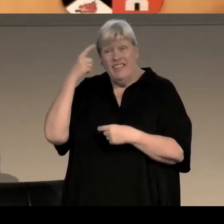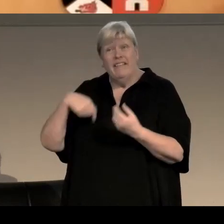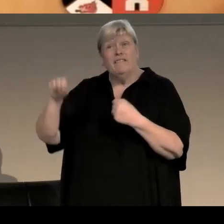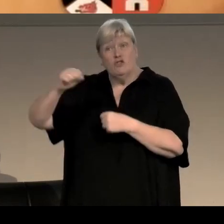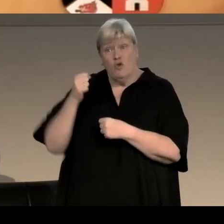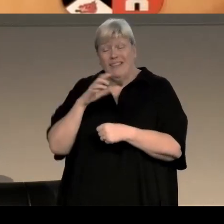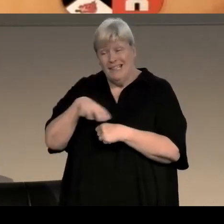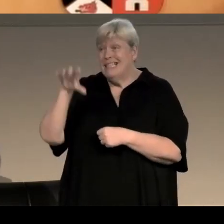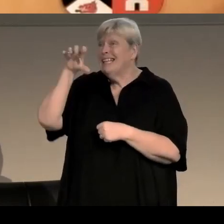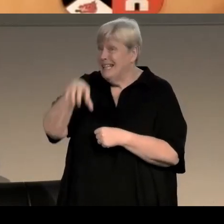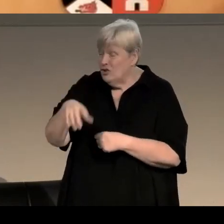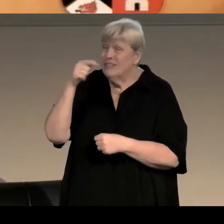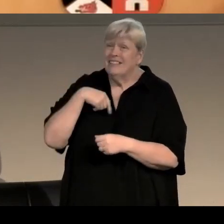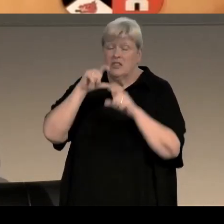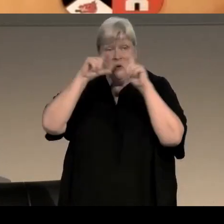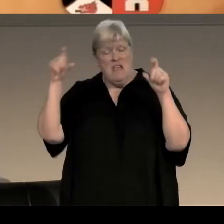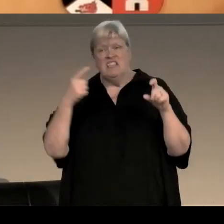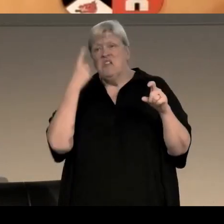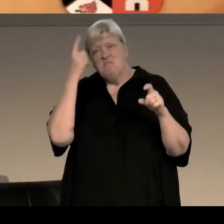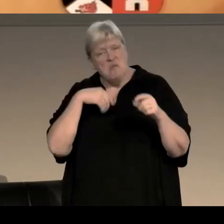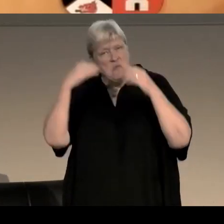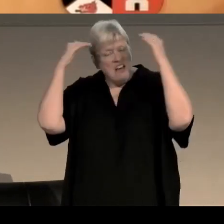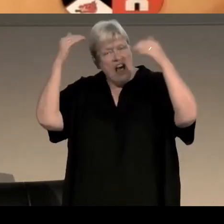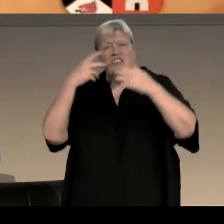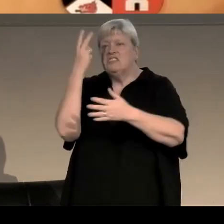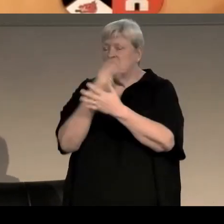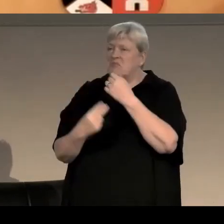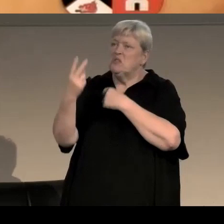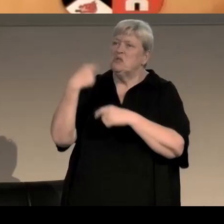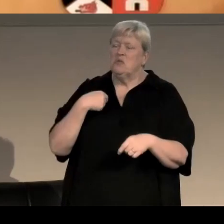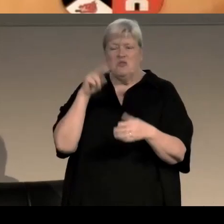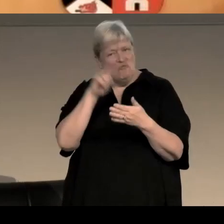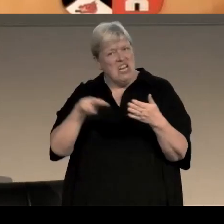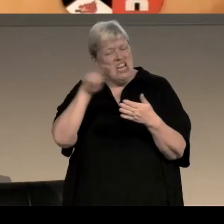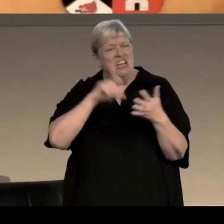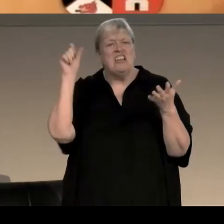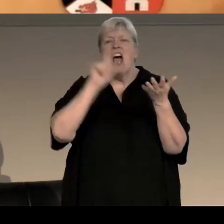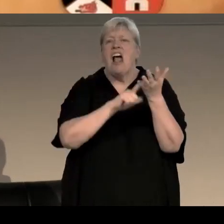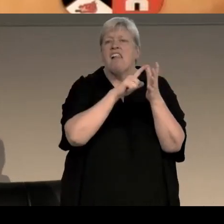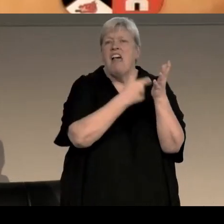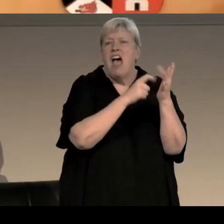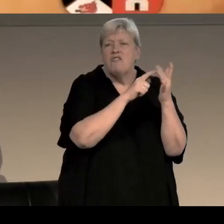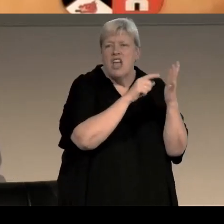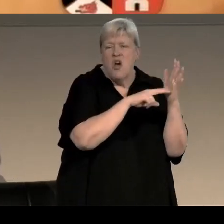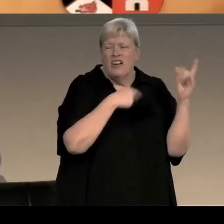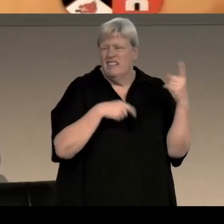The strapline on the paper said, ‘One adult in two in Scotland reads the Clarion’. The wags in the office added, ‘The other one cannae read.’